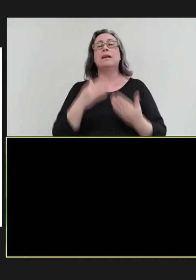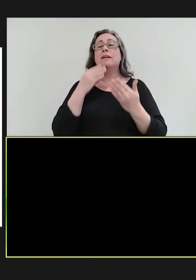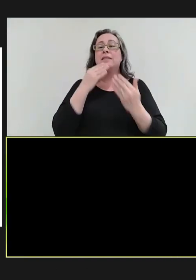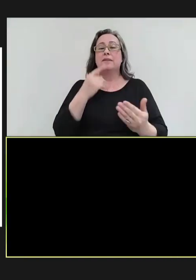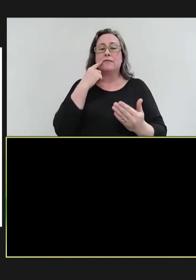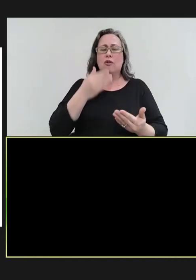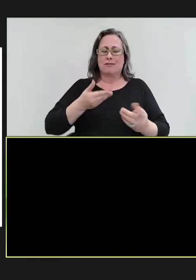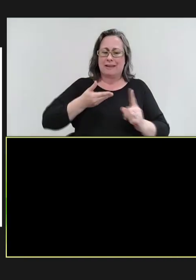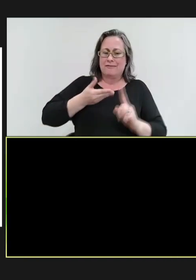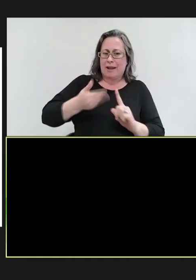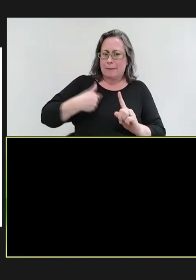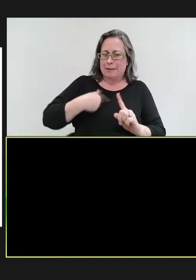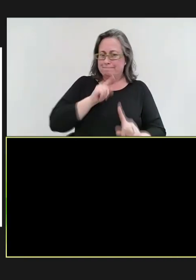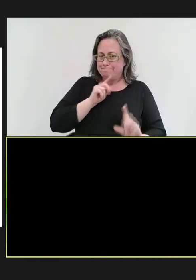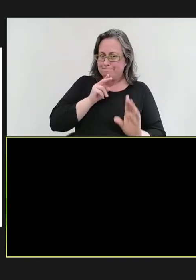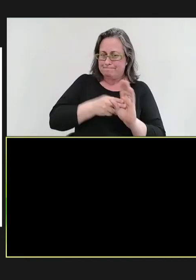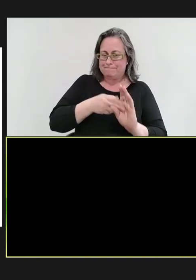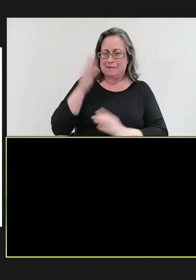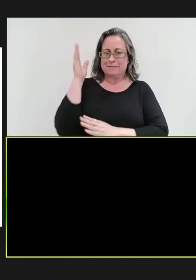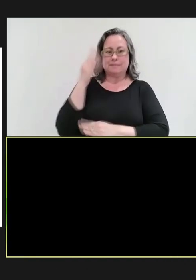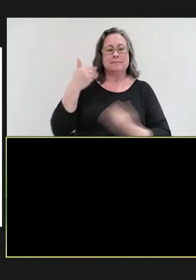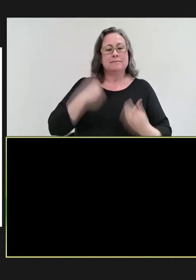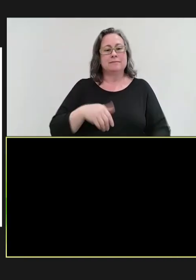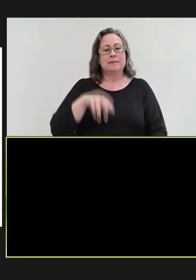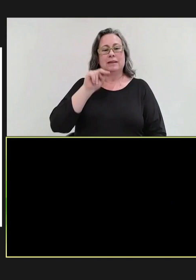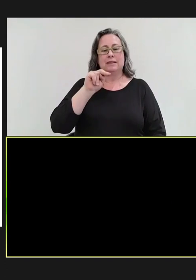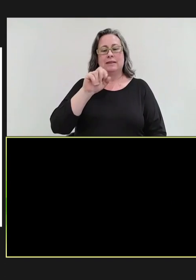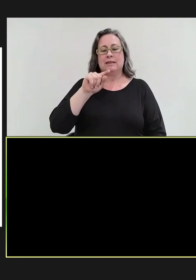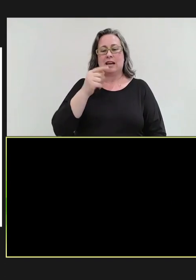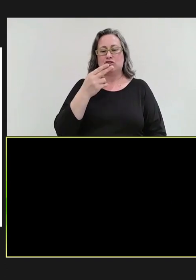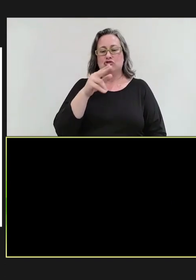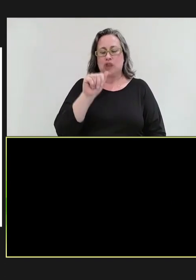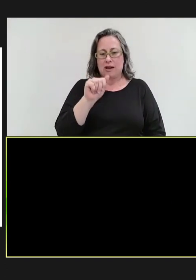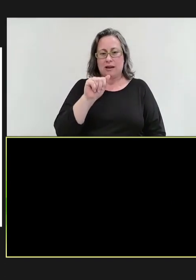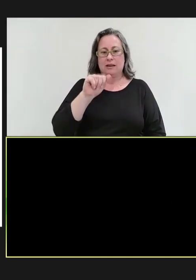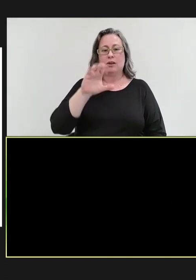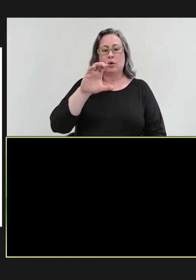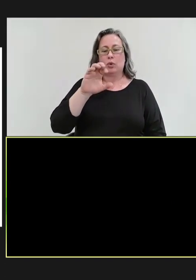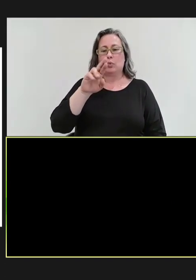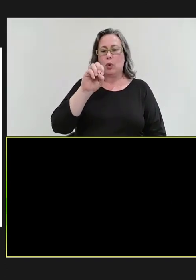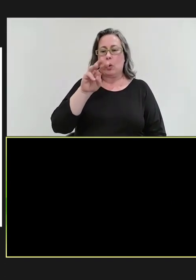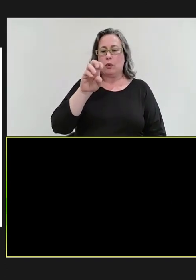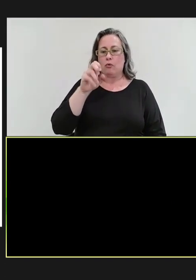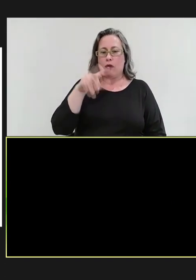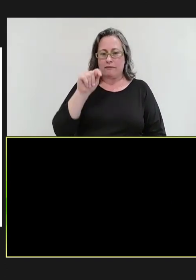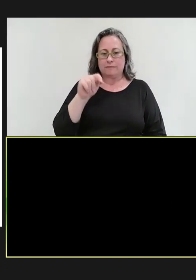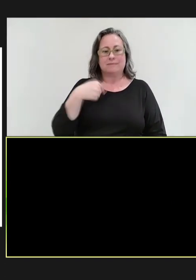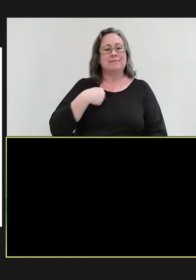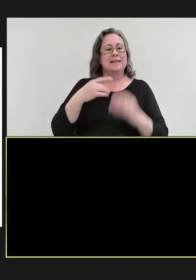to speak. I'm Natasha Crowcroft. I'm the senior technical advisor on measles and rubella at the